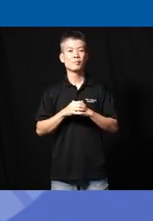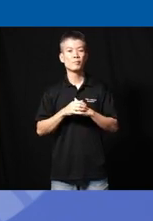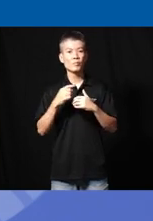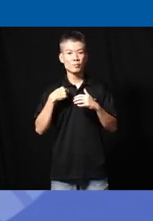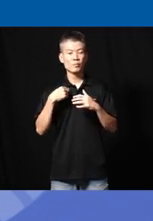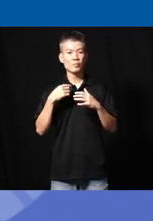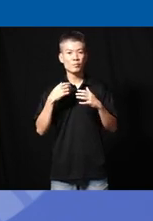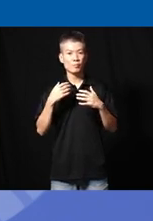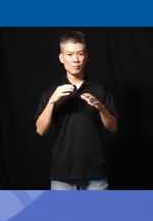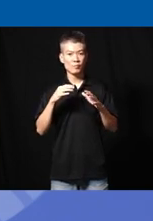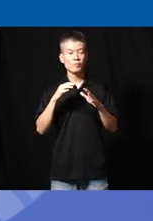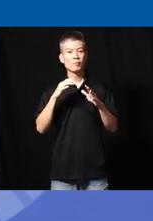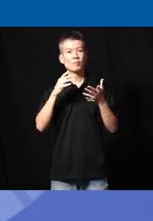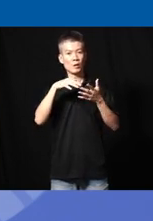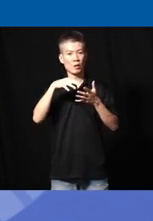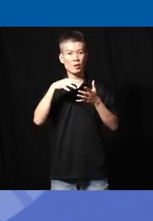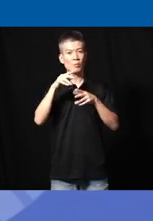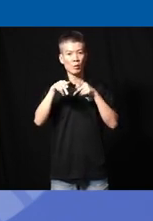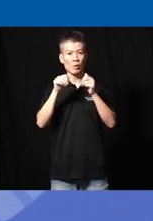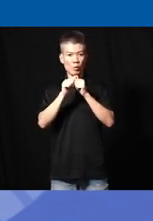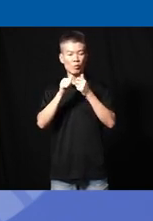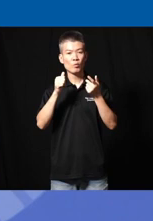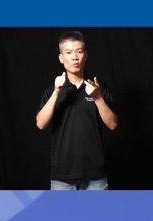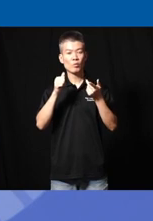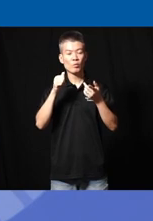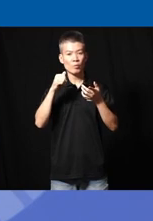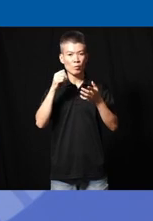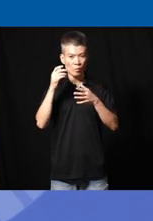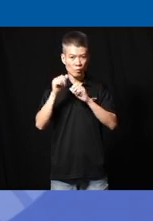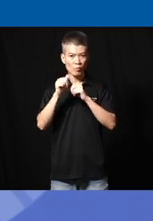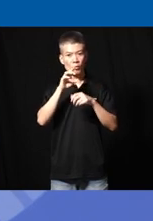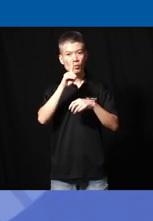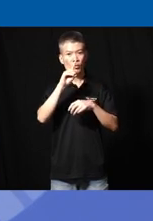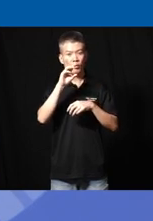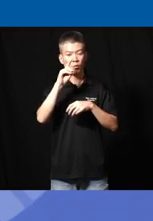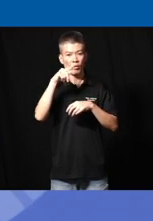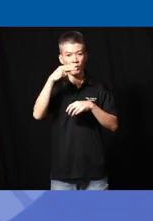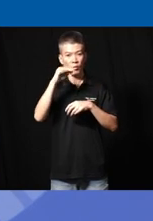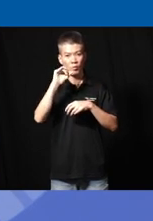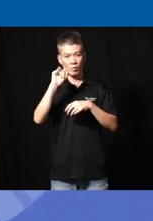I've I've studied uh people who are blind I've studied people with dyslexia but I've focused